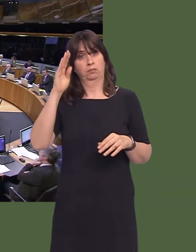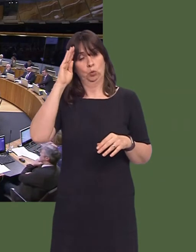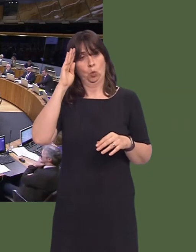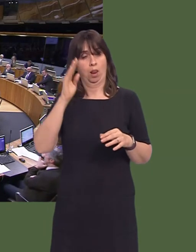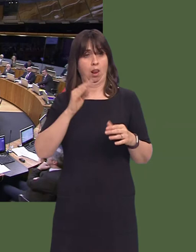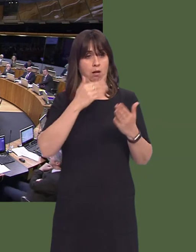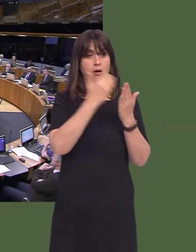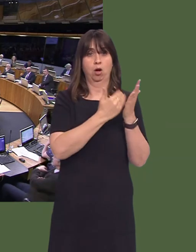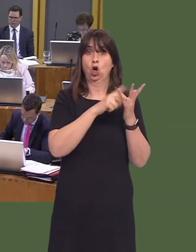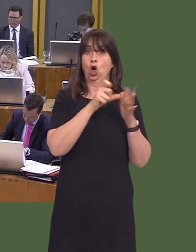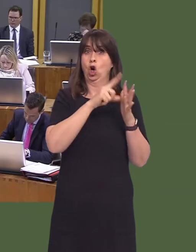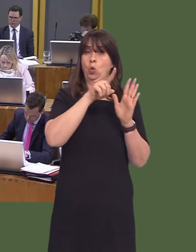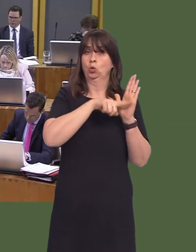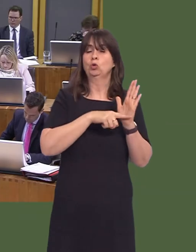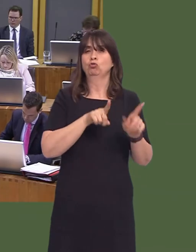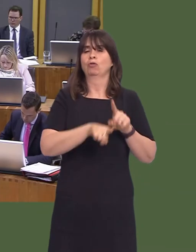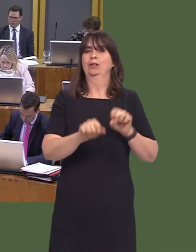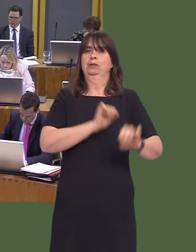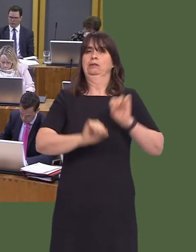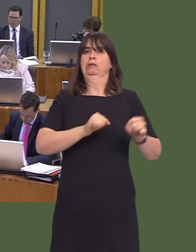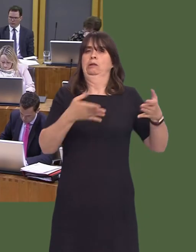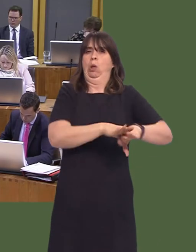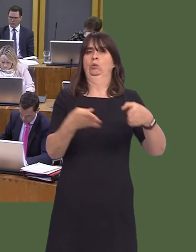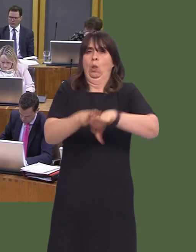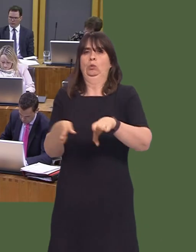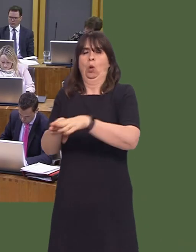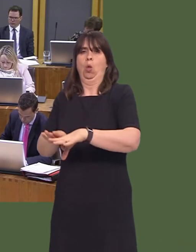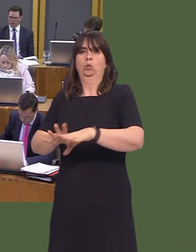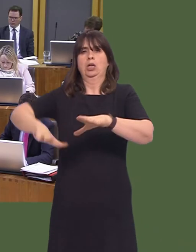in respect of a presumption against the closure of rural schools. We'll publish our response